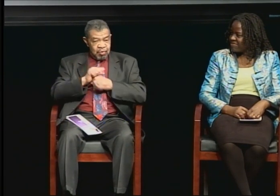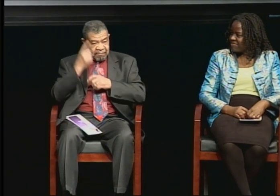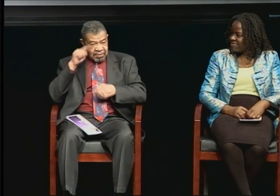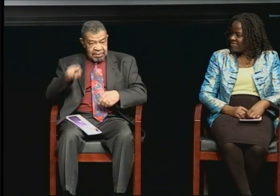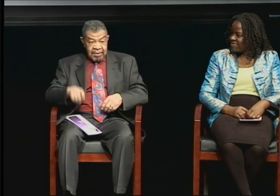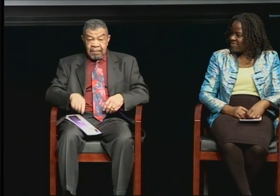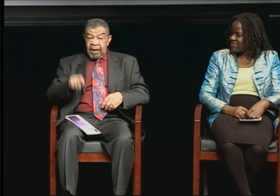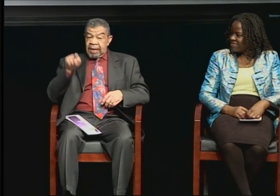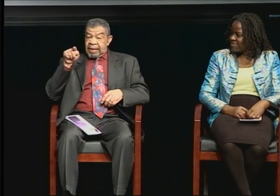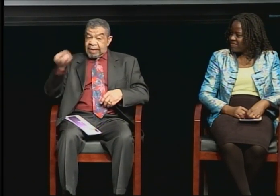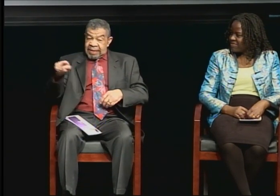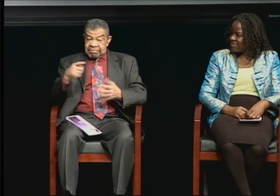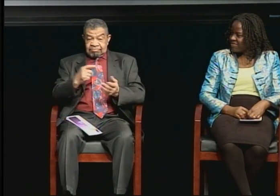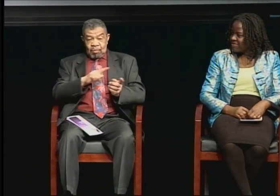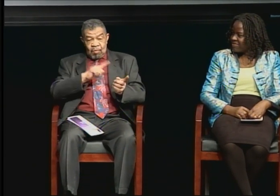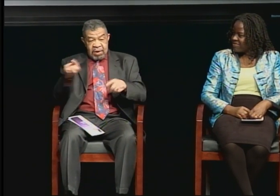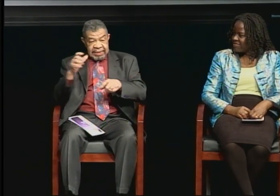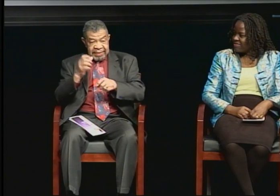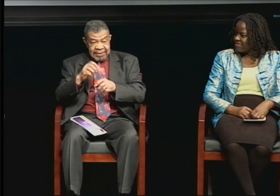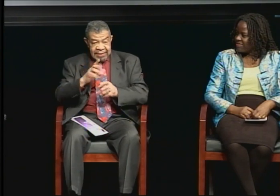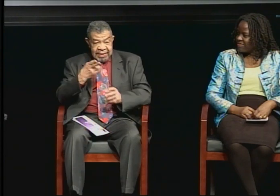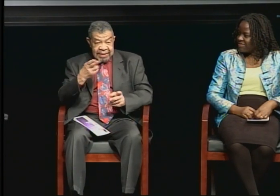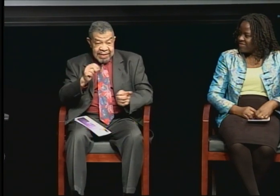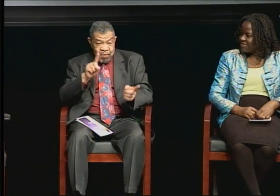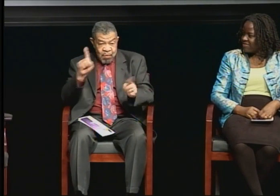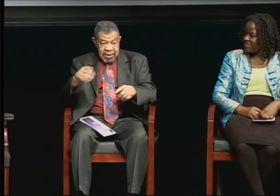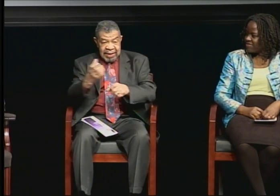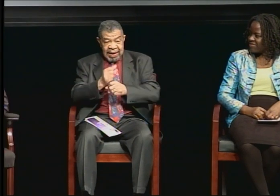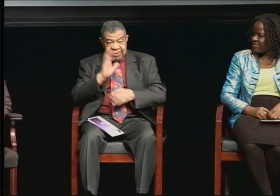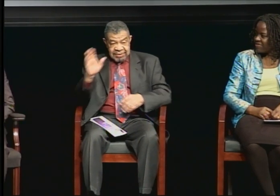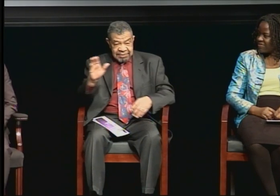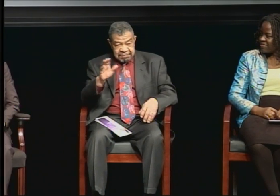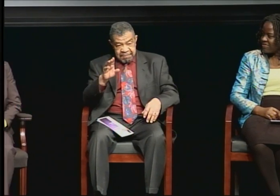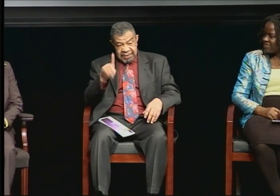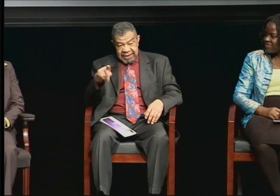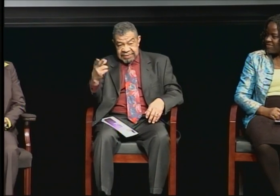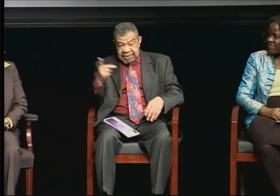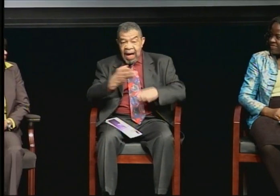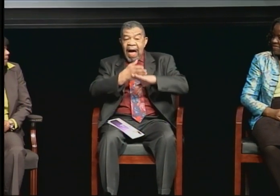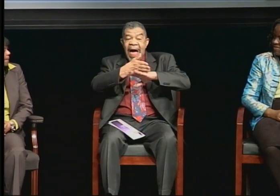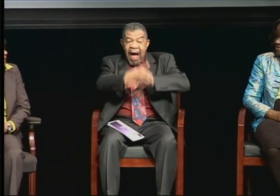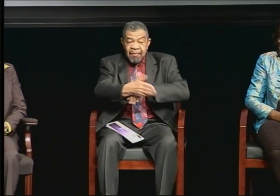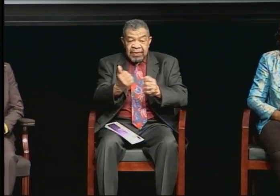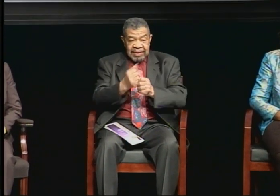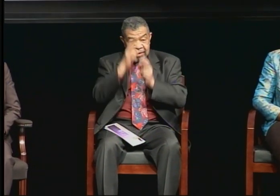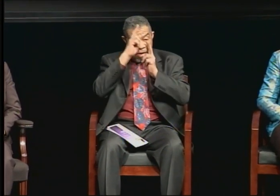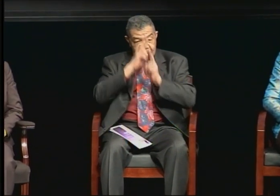And what happened is that he had got his PhD after he had gotten an honorary degree from Gallaudet University.